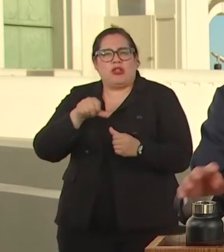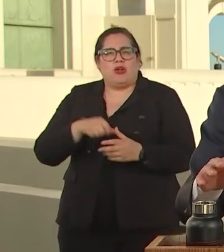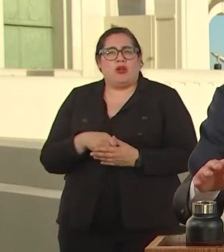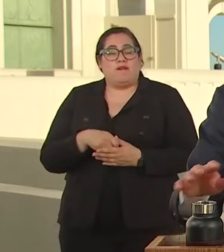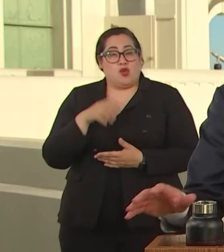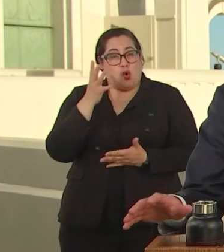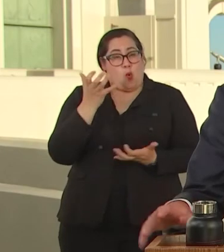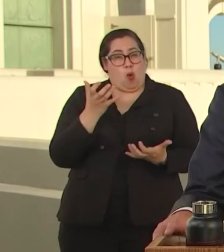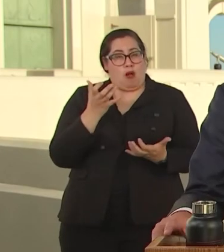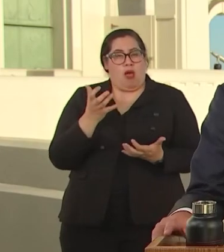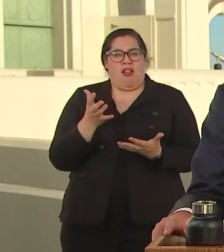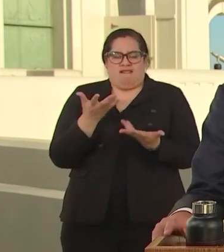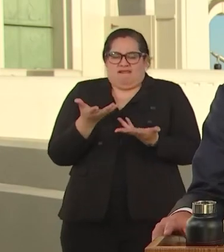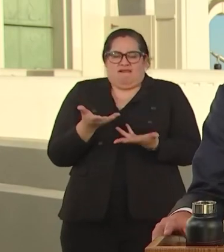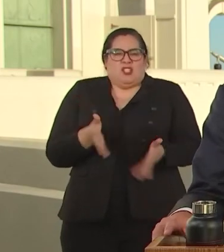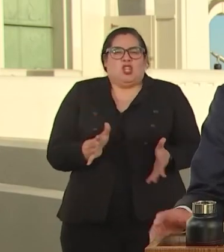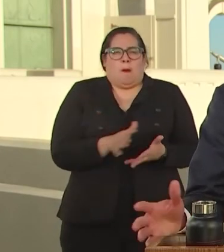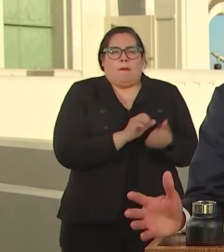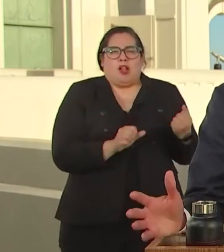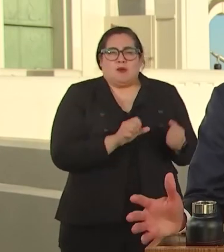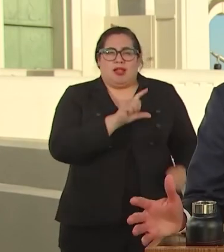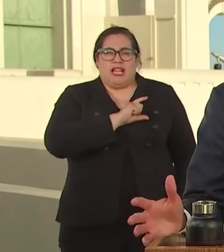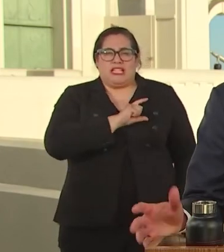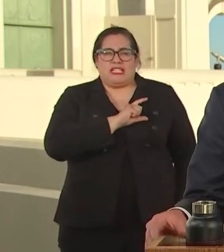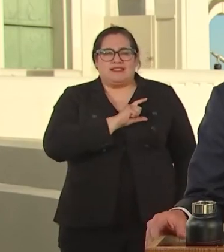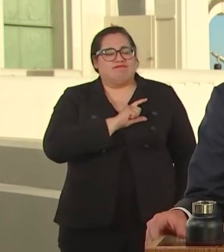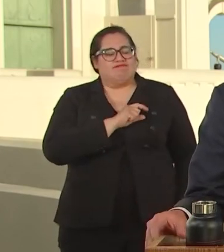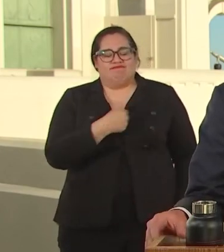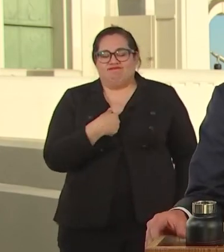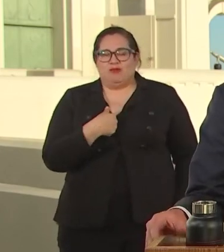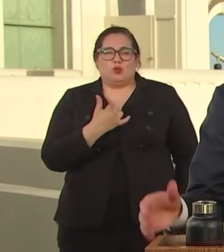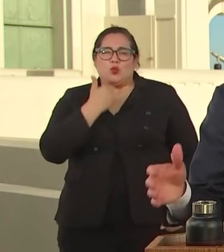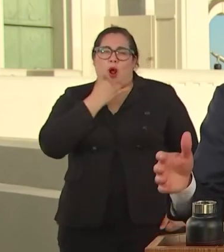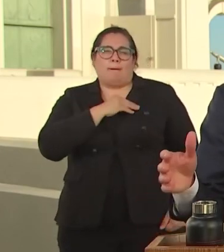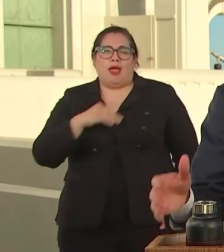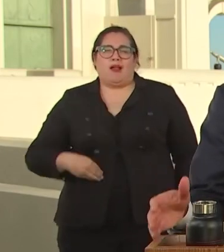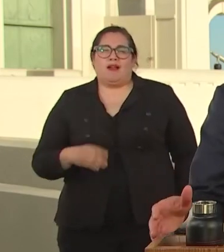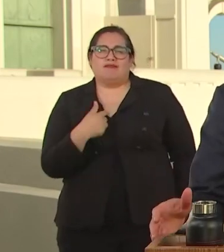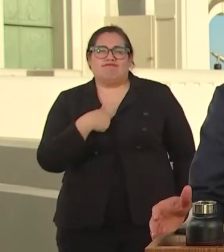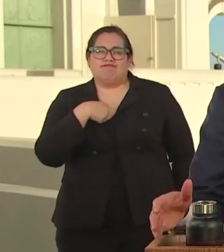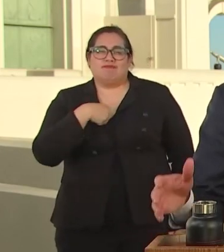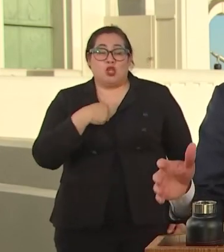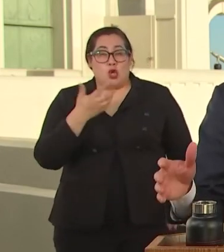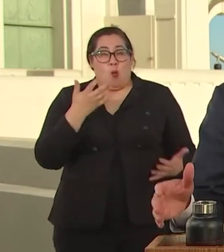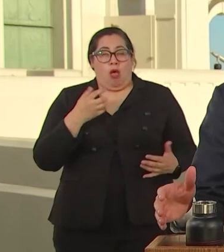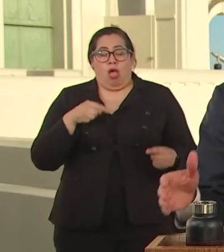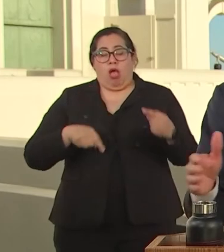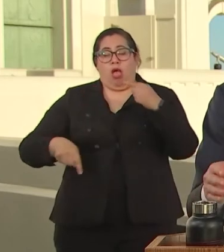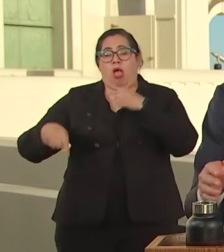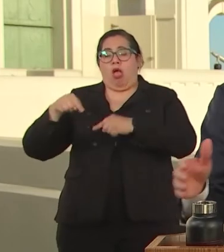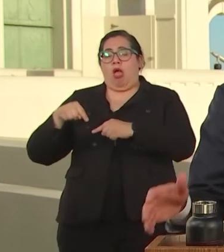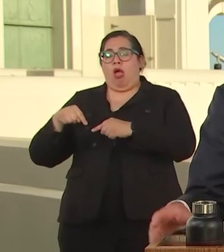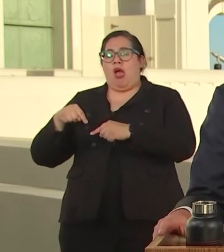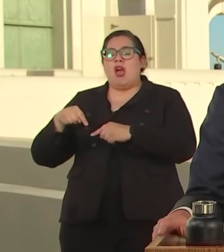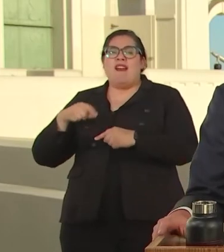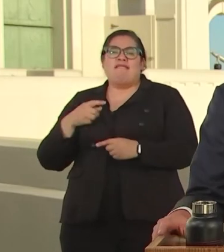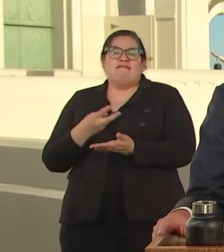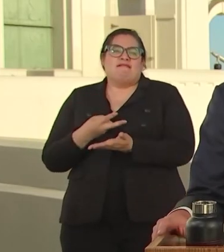WRONG MAYOR. IF YOU WANT TO MOVE BACKWARDS